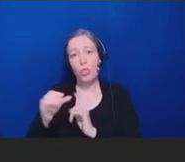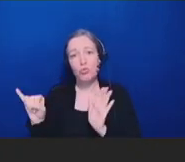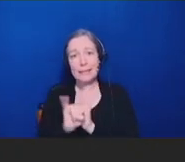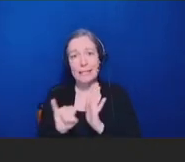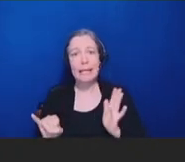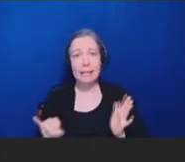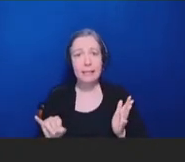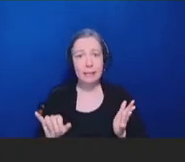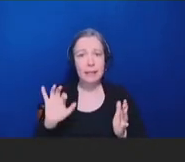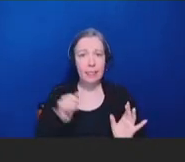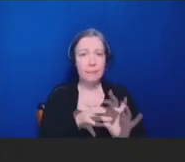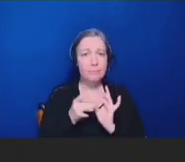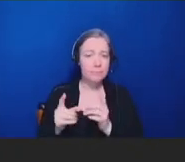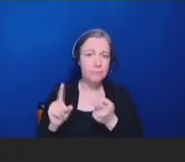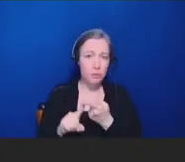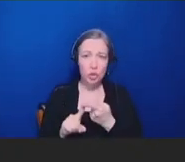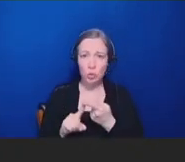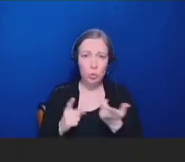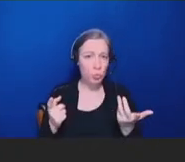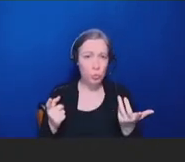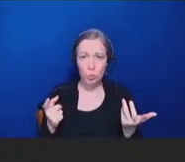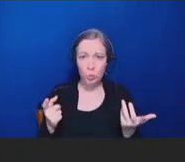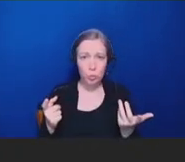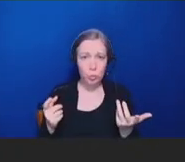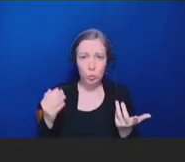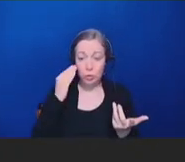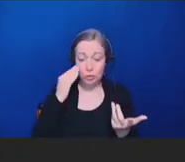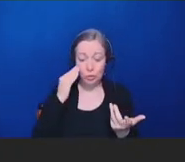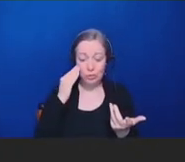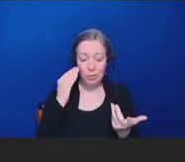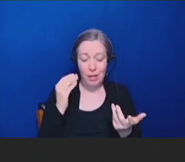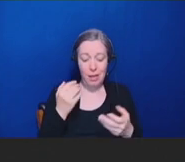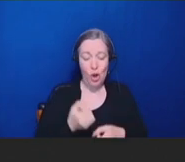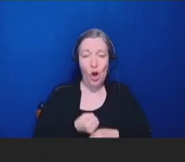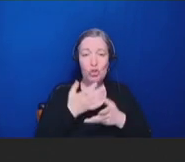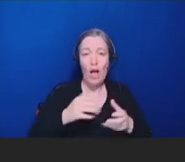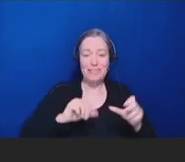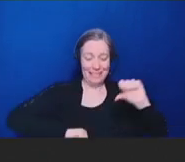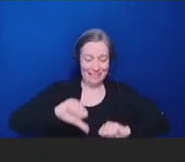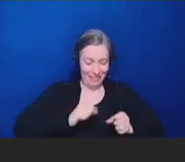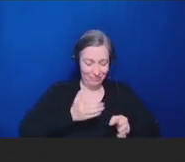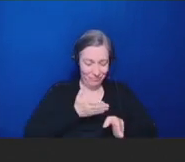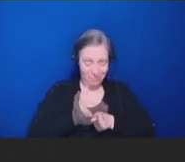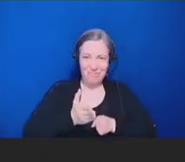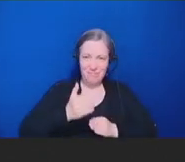to the de-legitimization of a particular scientific fact or conclusion because the fact or finding